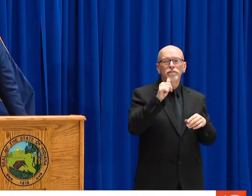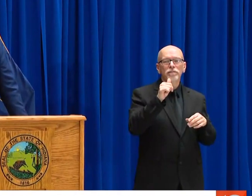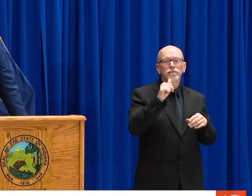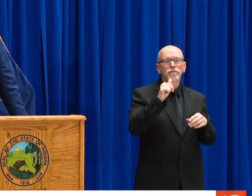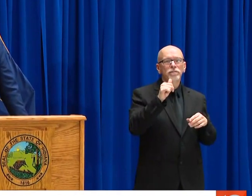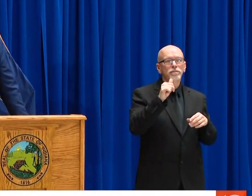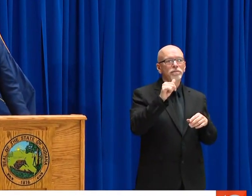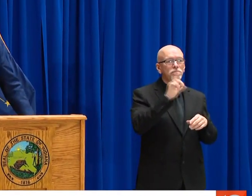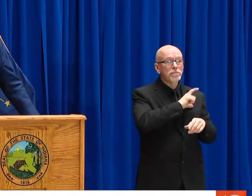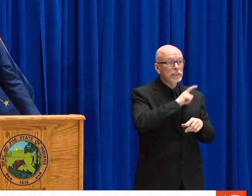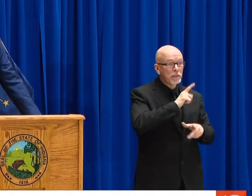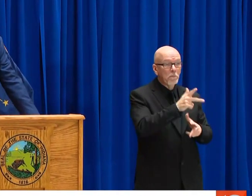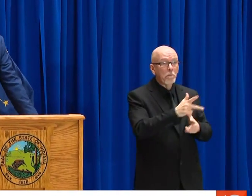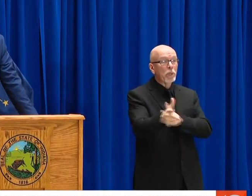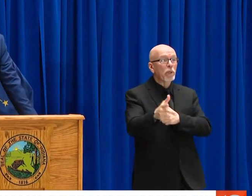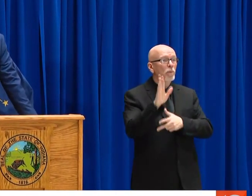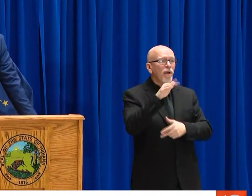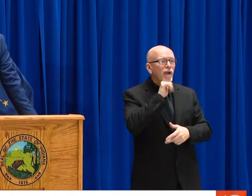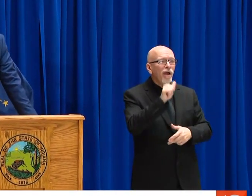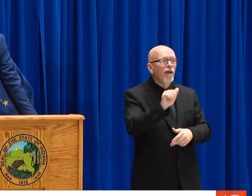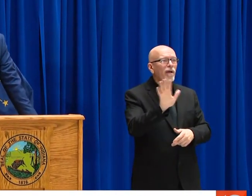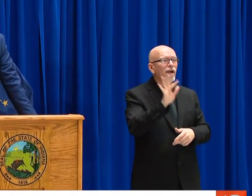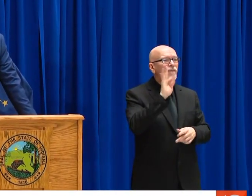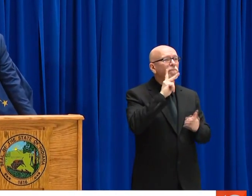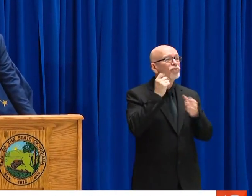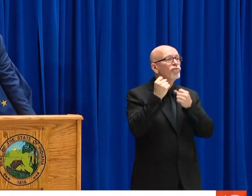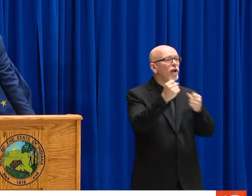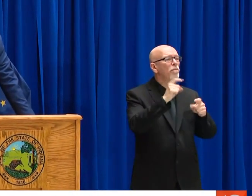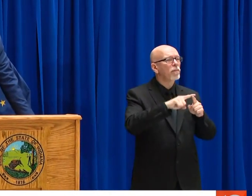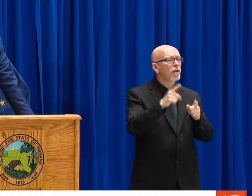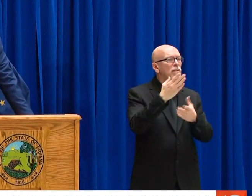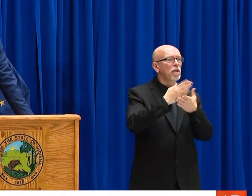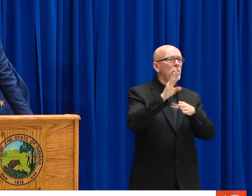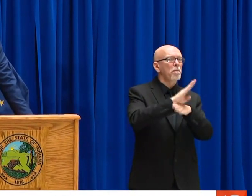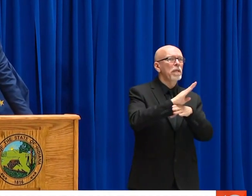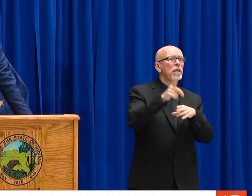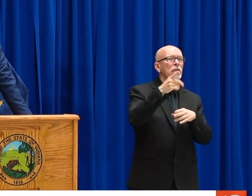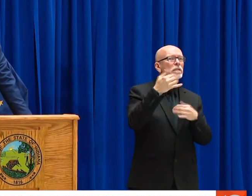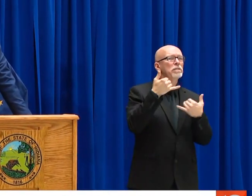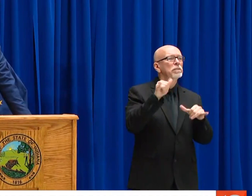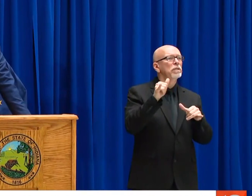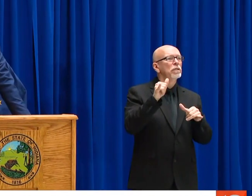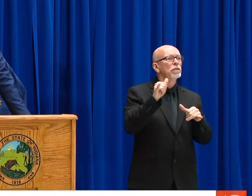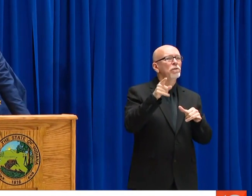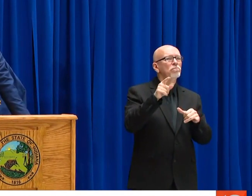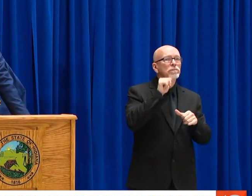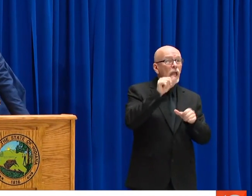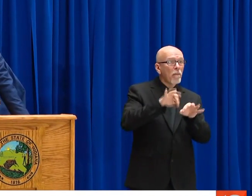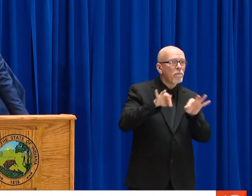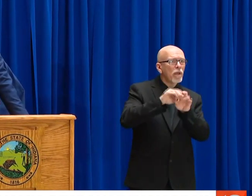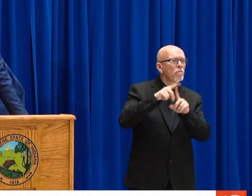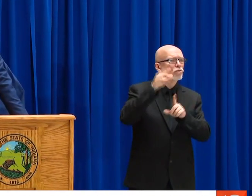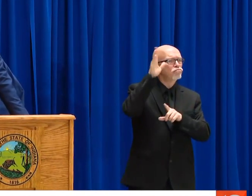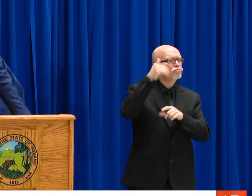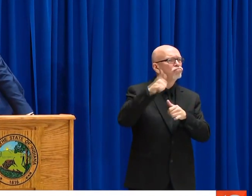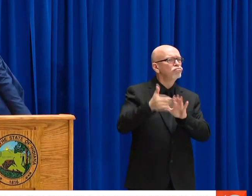THE STAY-AT-HOME ORDER FOR INDIVIDUALS AND BUSINESSES? WE'RE NOT GOING TO NECESSARILY BE PULLING PEOPLE OVER ON THEIR